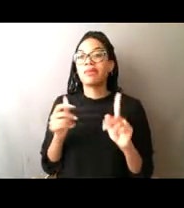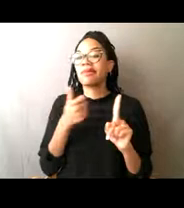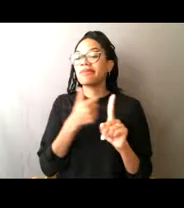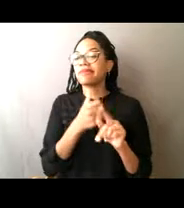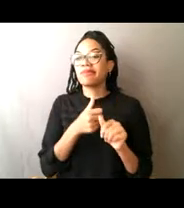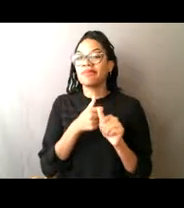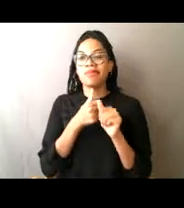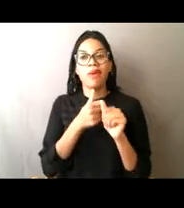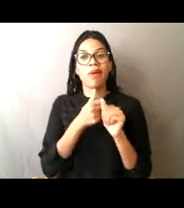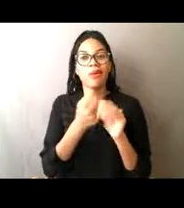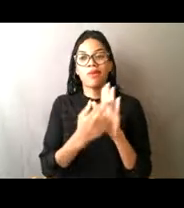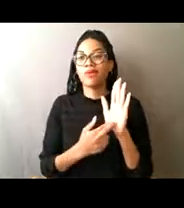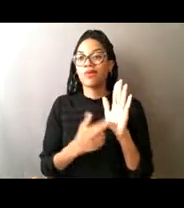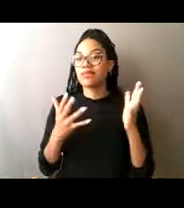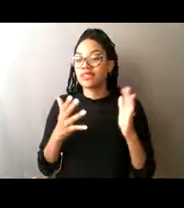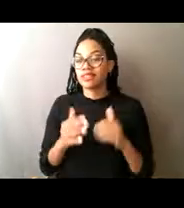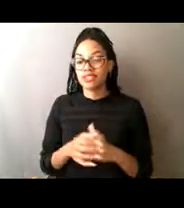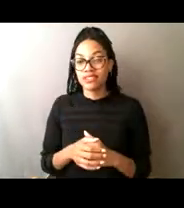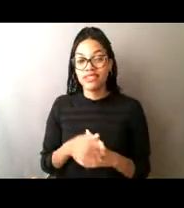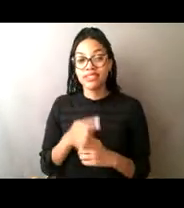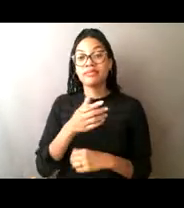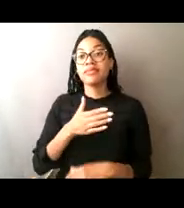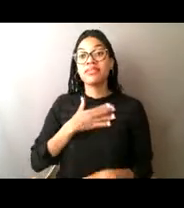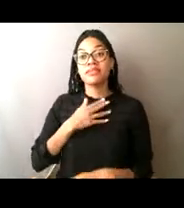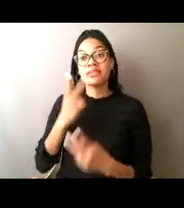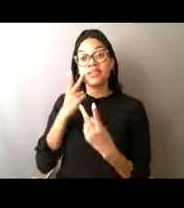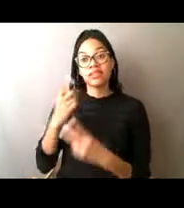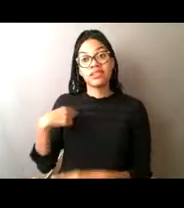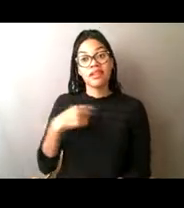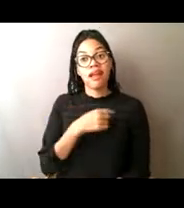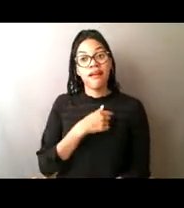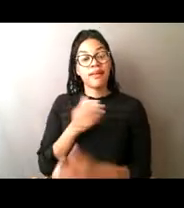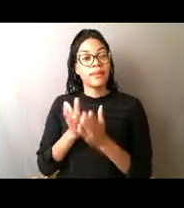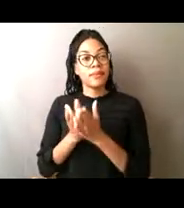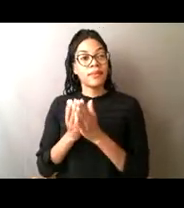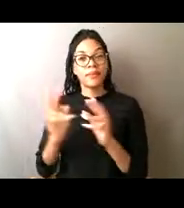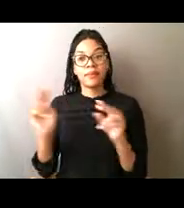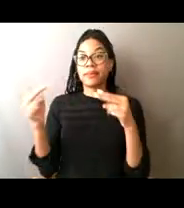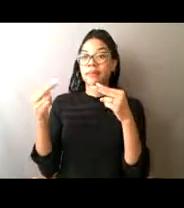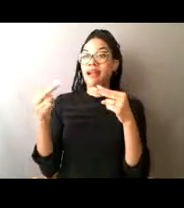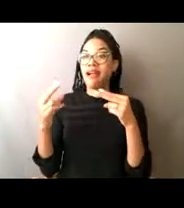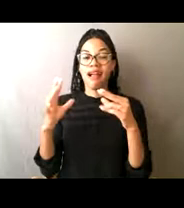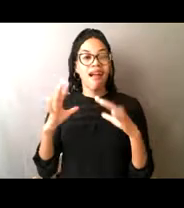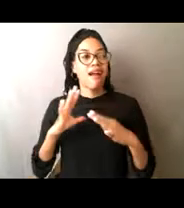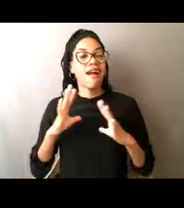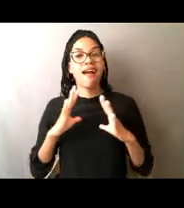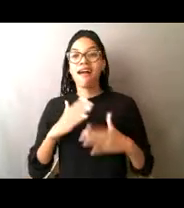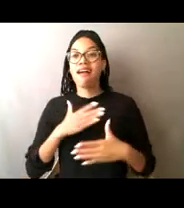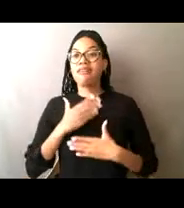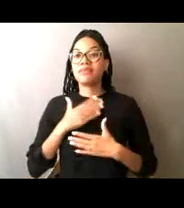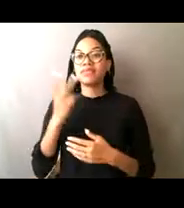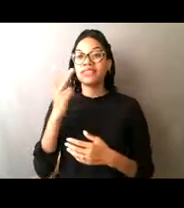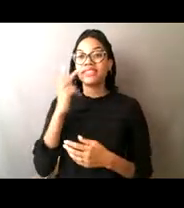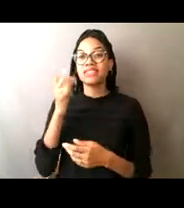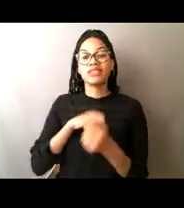and usually they're happy to see us out there too, because, you know, they've been following the rules. They're happy to know that, you know, there's a reason